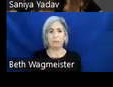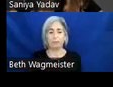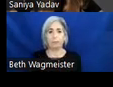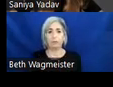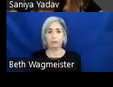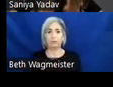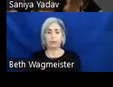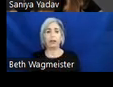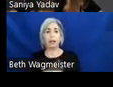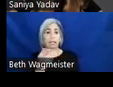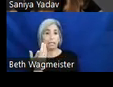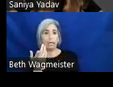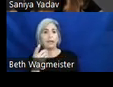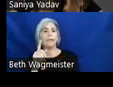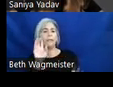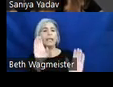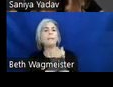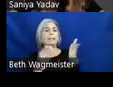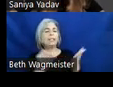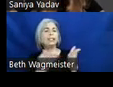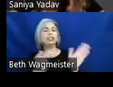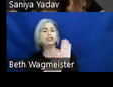The image here shows someone using a mobile phone at a train station.